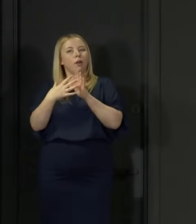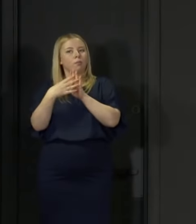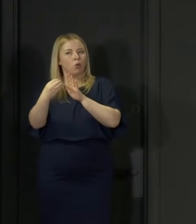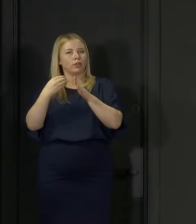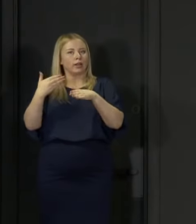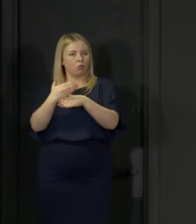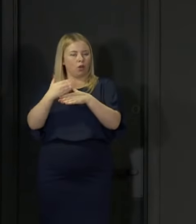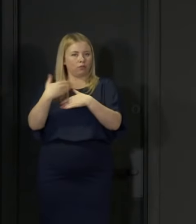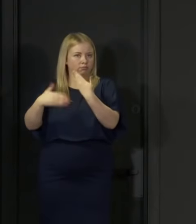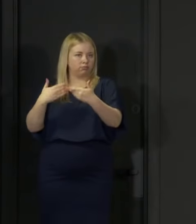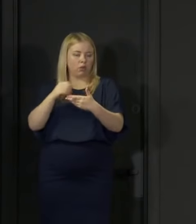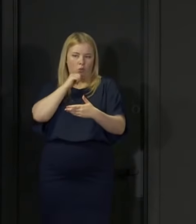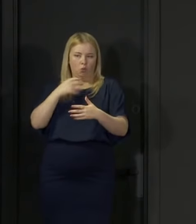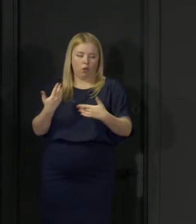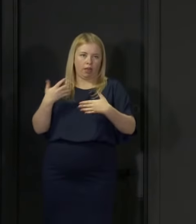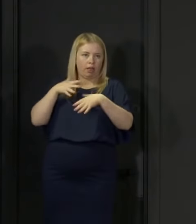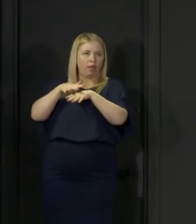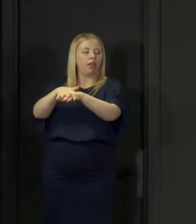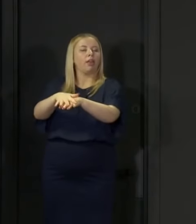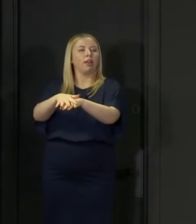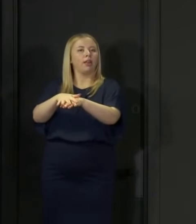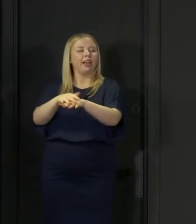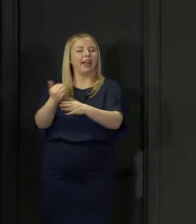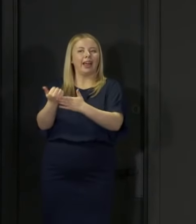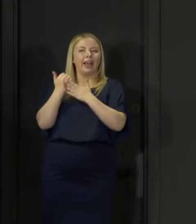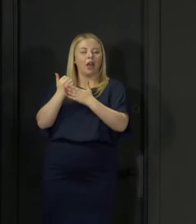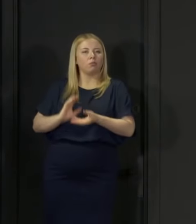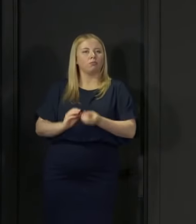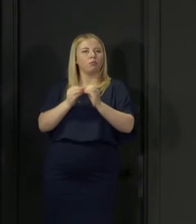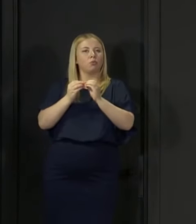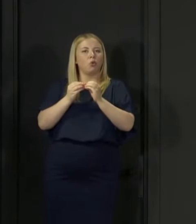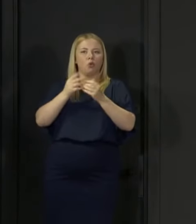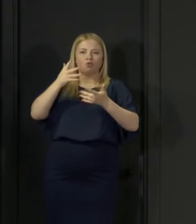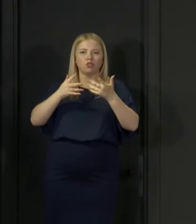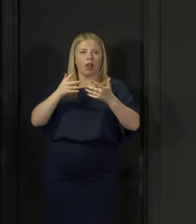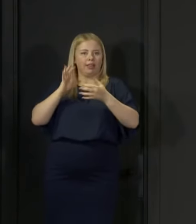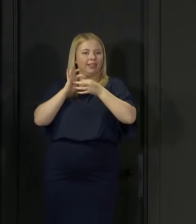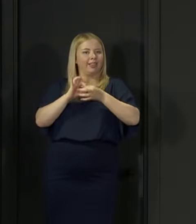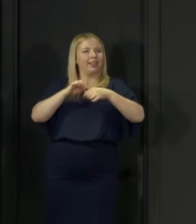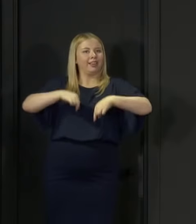to produce results which are more relevant and therefore more applicable to Scotland.